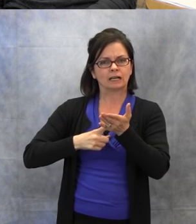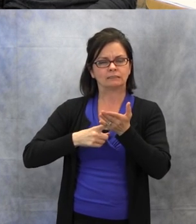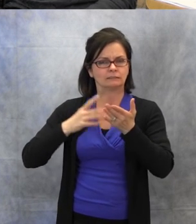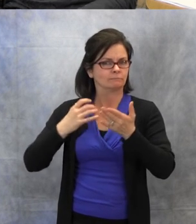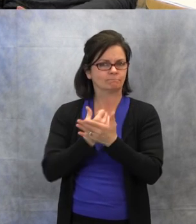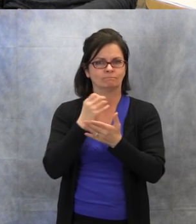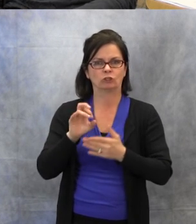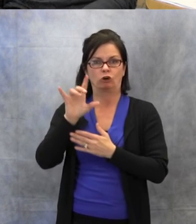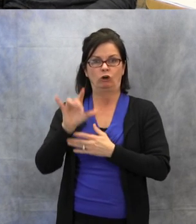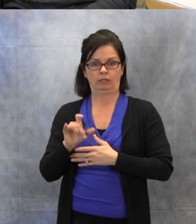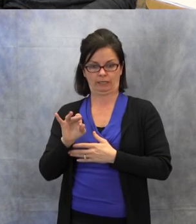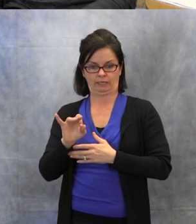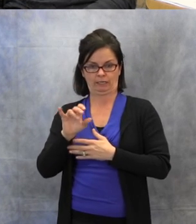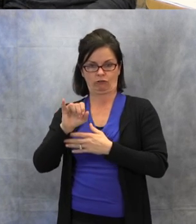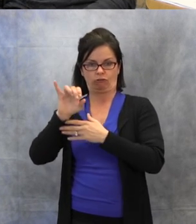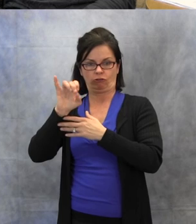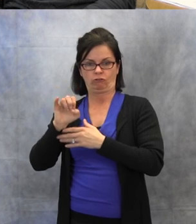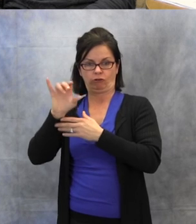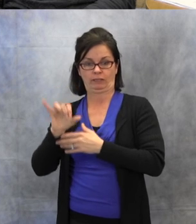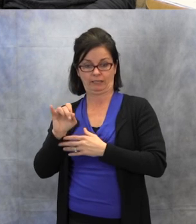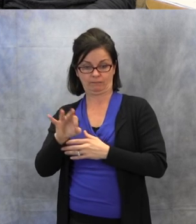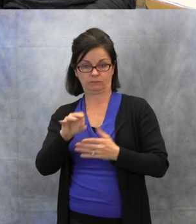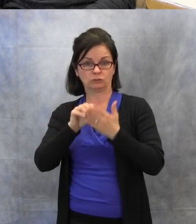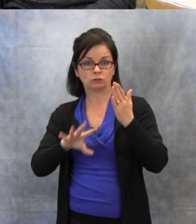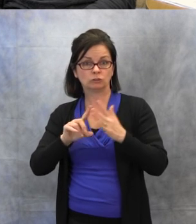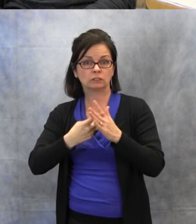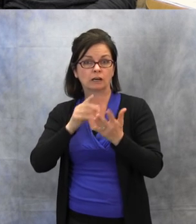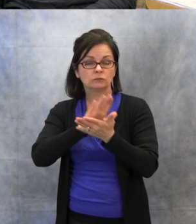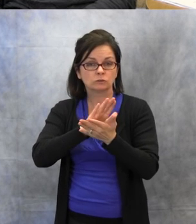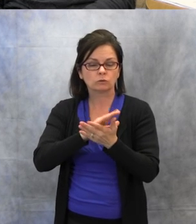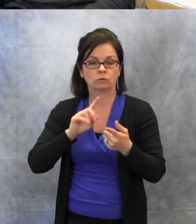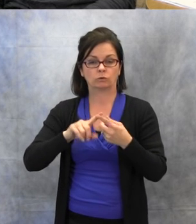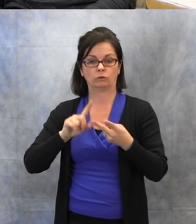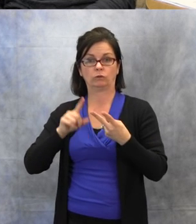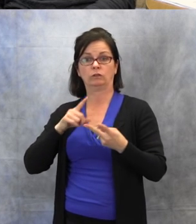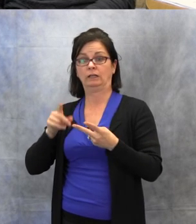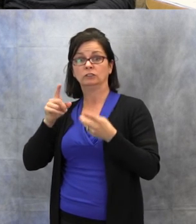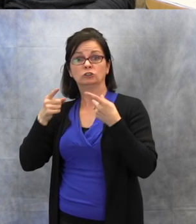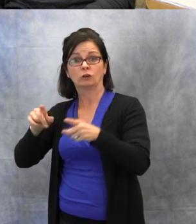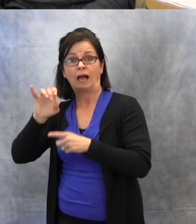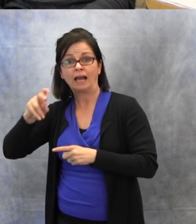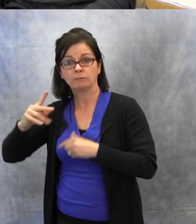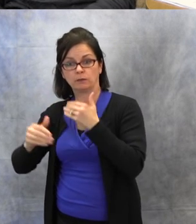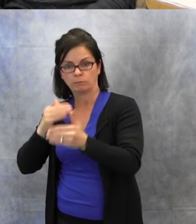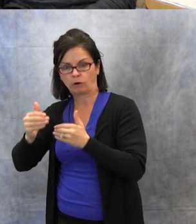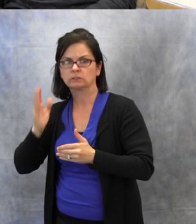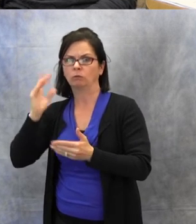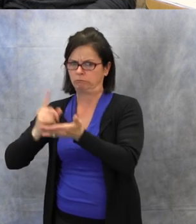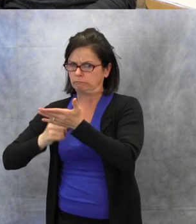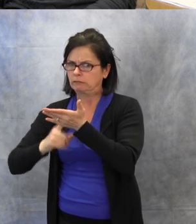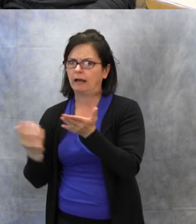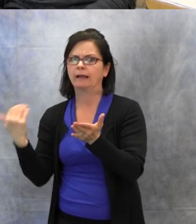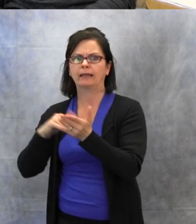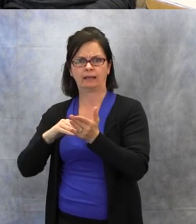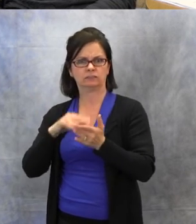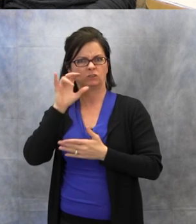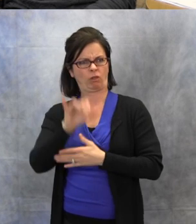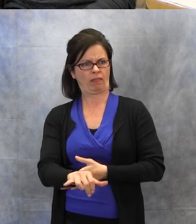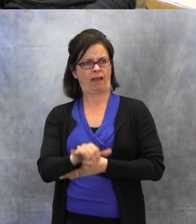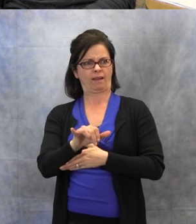or definitely again, we talk about it in the IEP process. We we bring it up multiple times during the year